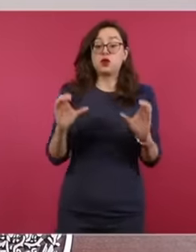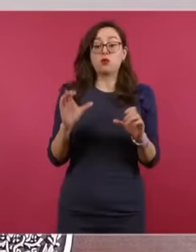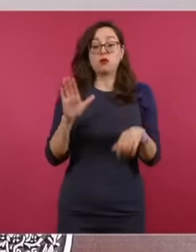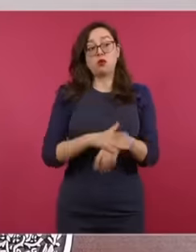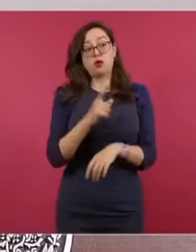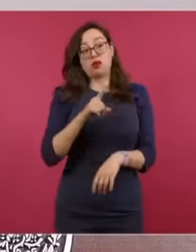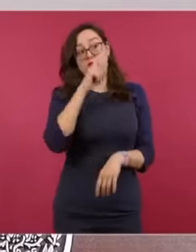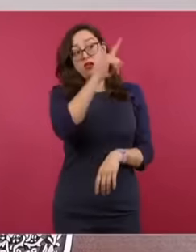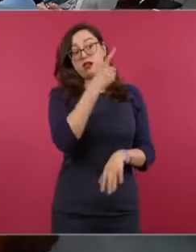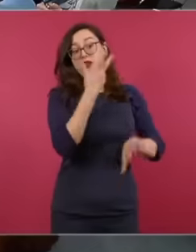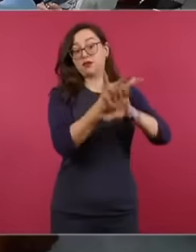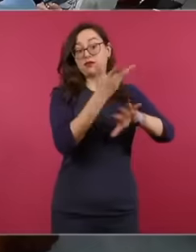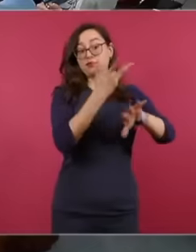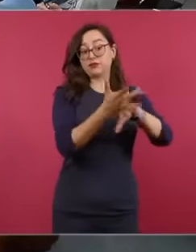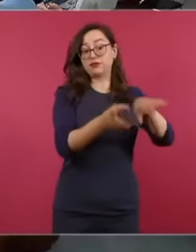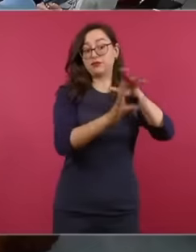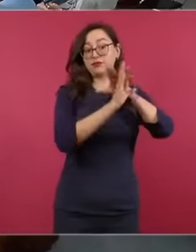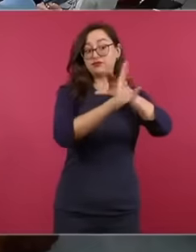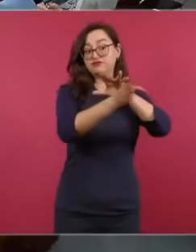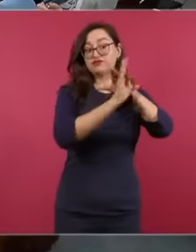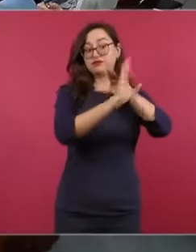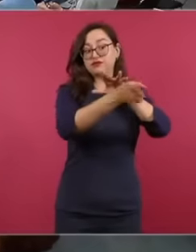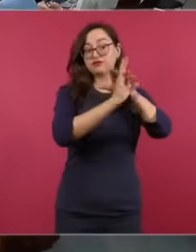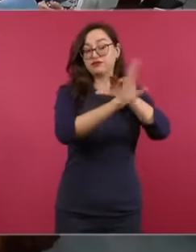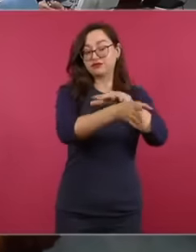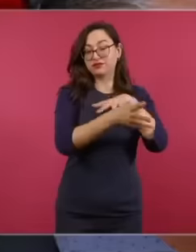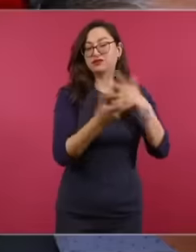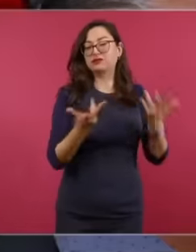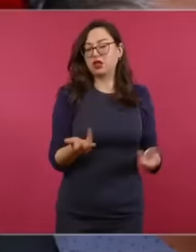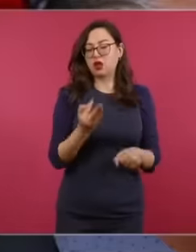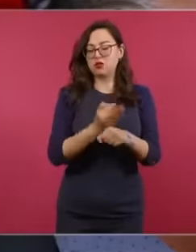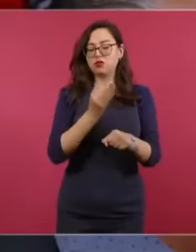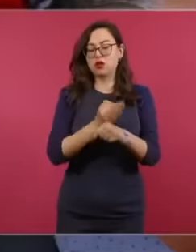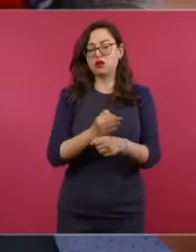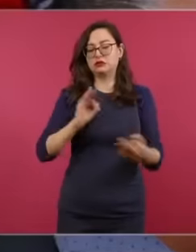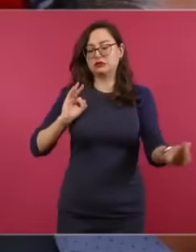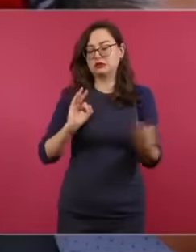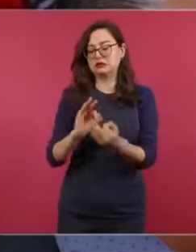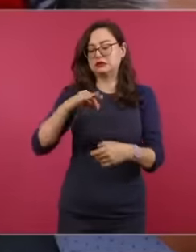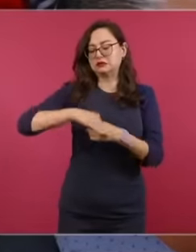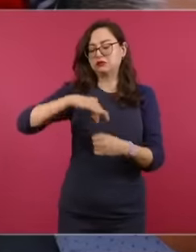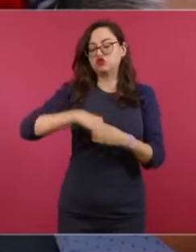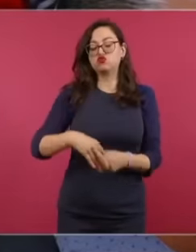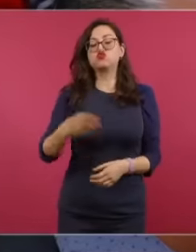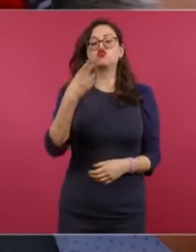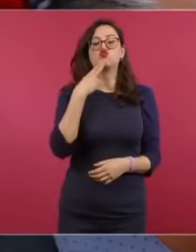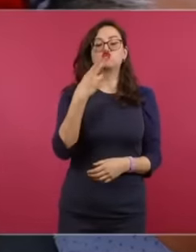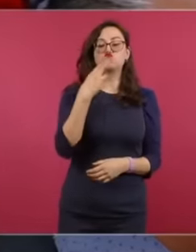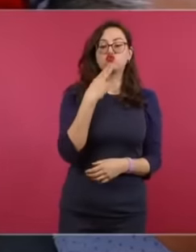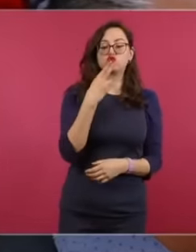immigration problem and the increase in migrants Traveling in these totally unhealthy conditions is